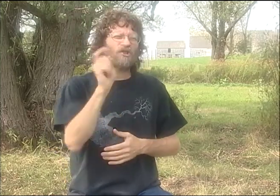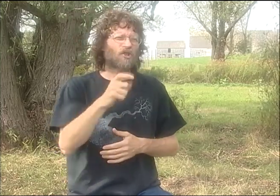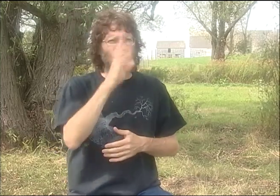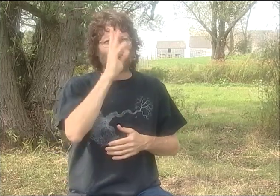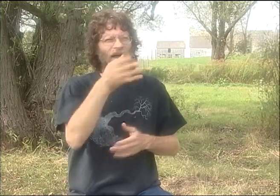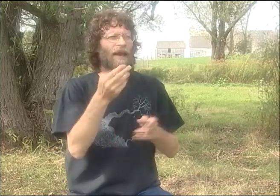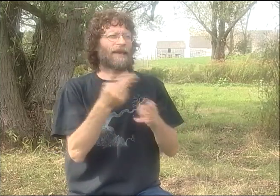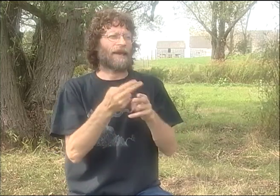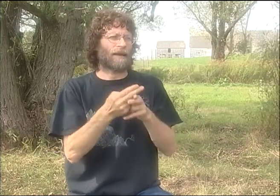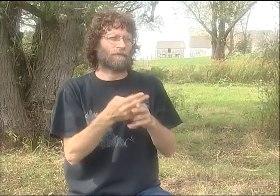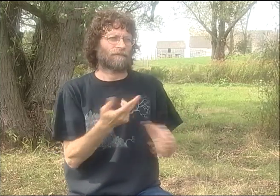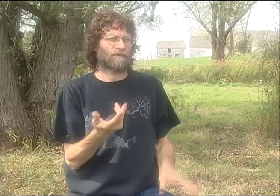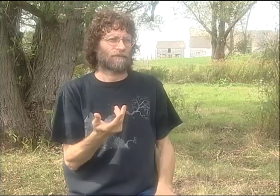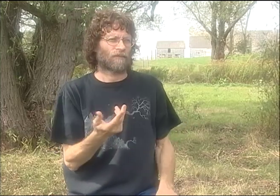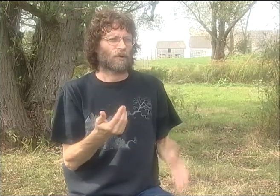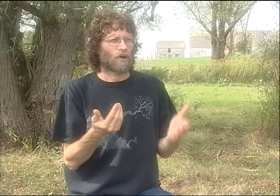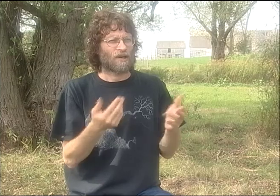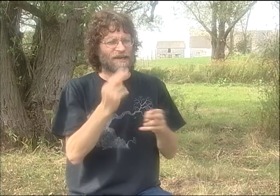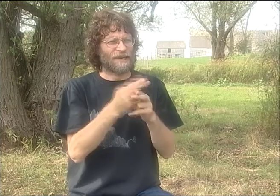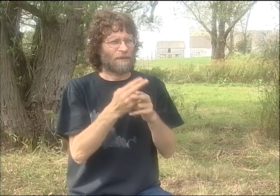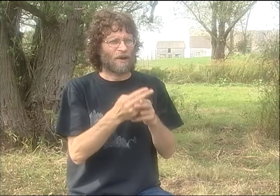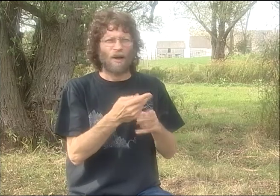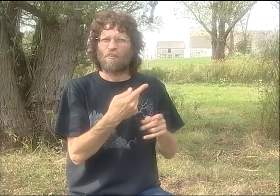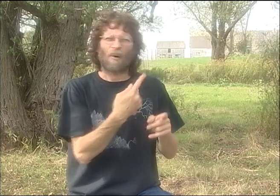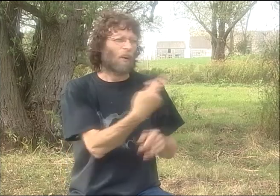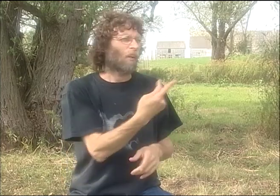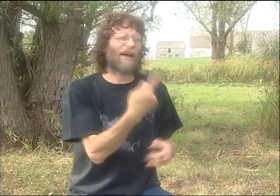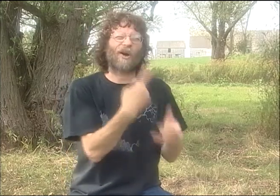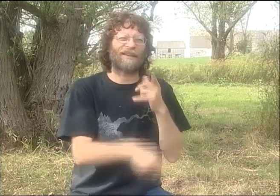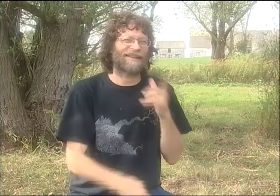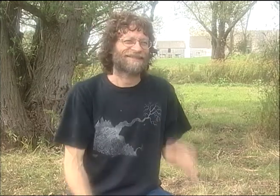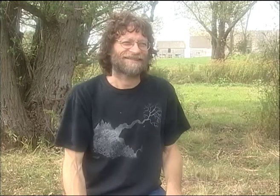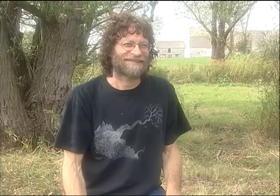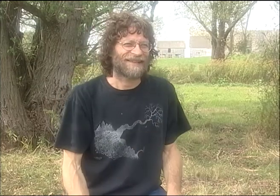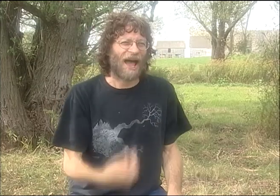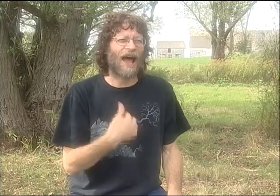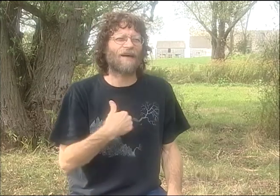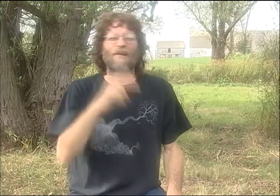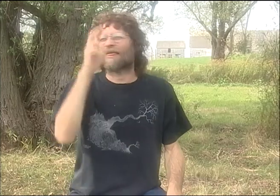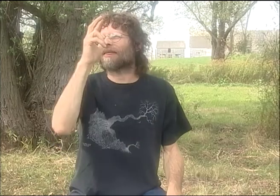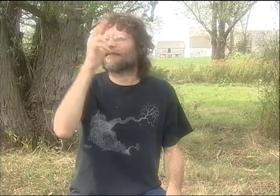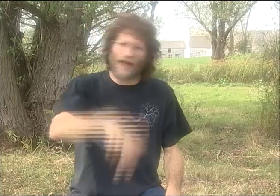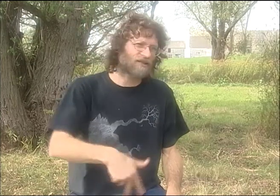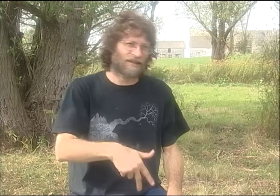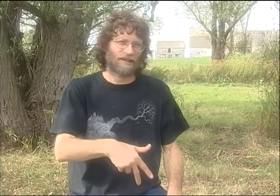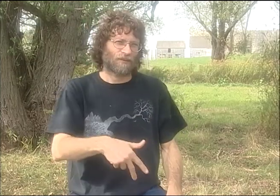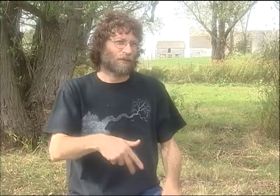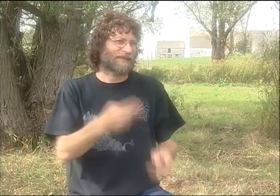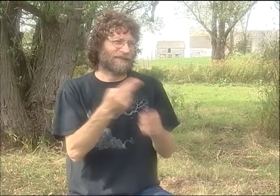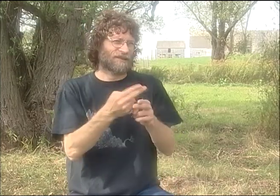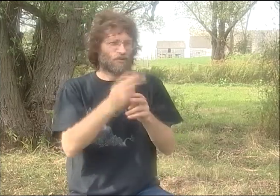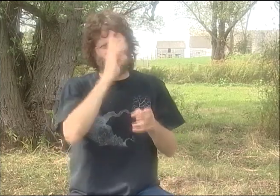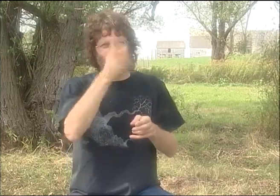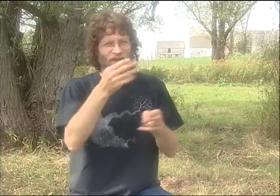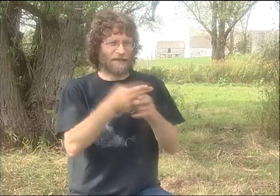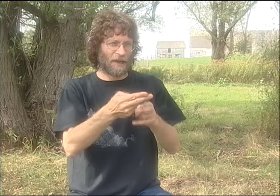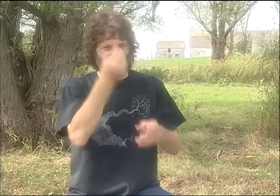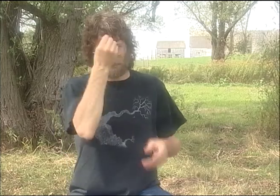WE COME UP WITH STUFF TOGETHER, AND, AND, AND. SO WE HAD TO THINK OF A WAY THAT WE WOULD AVOID THIS MISUNDERSTANDING.